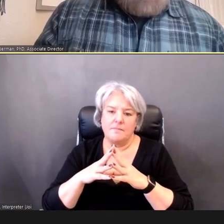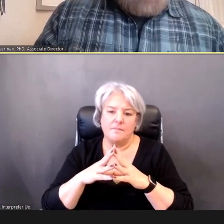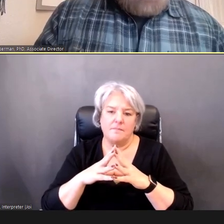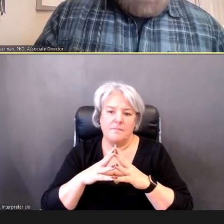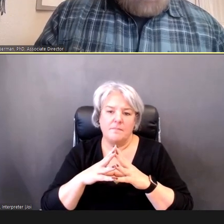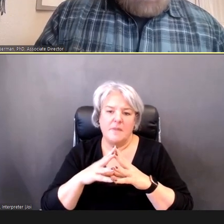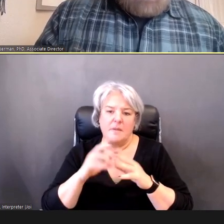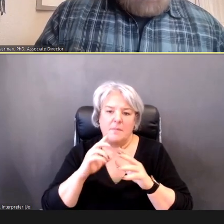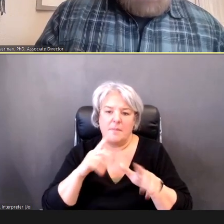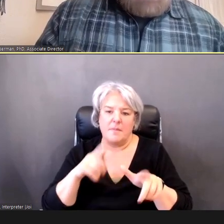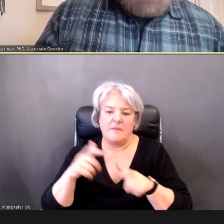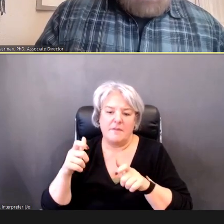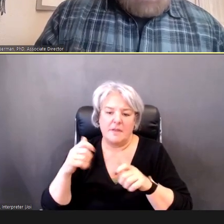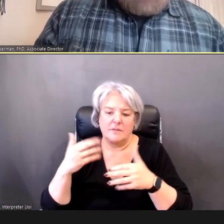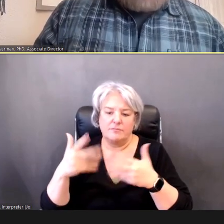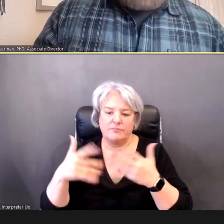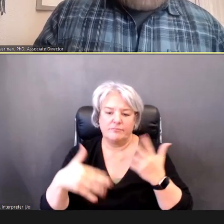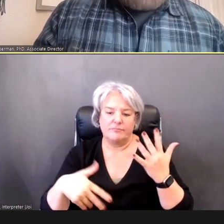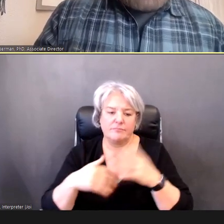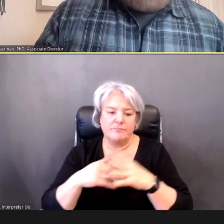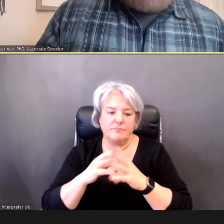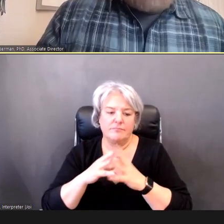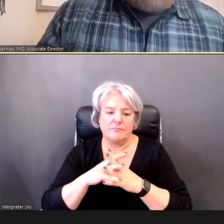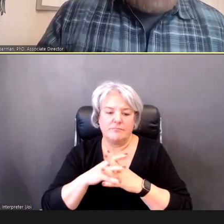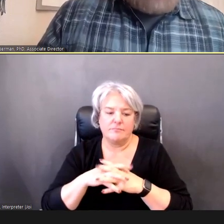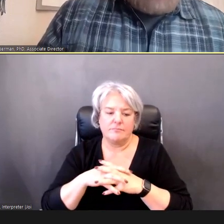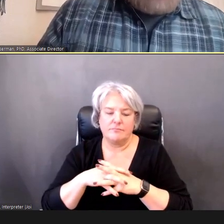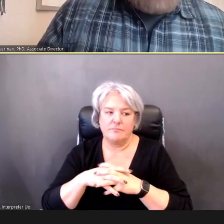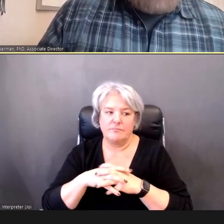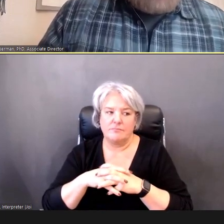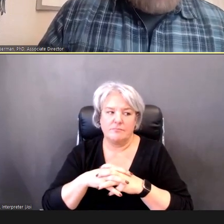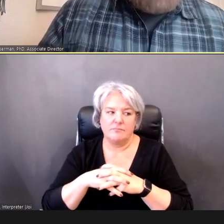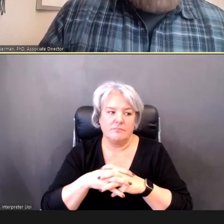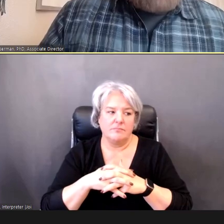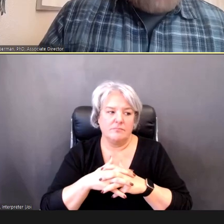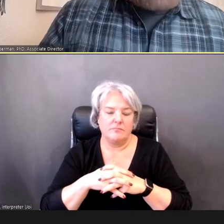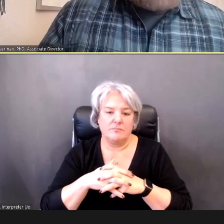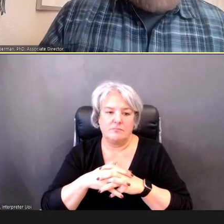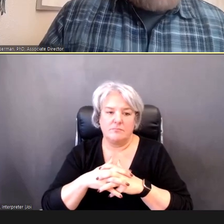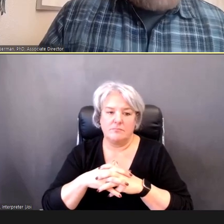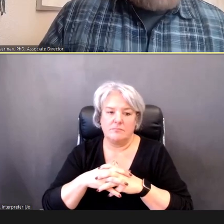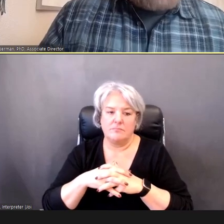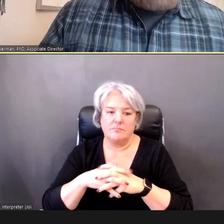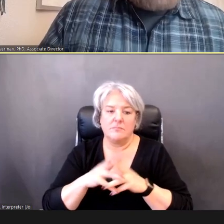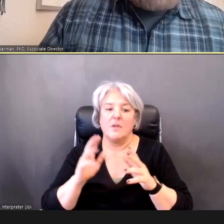So -- (slide advances) so on our Web site here, Under "screening